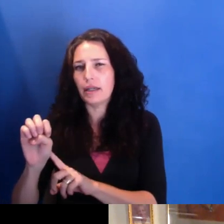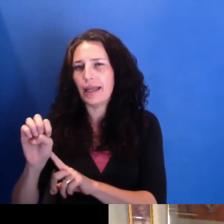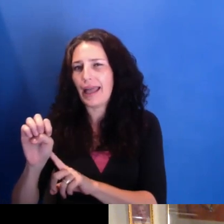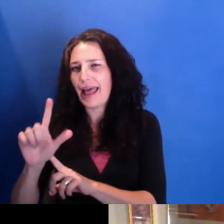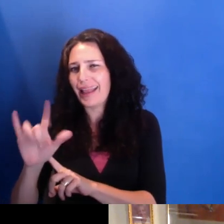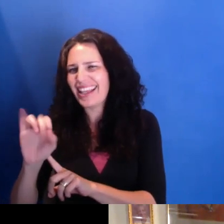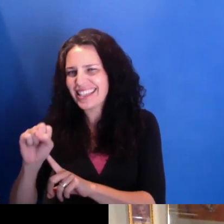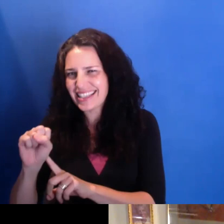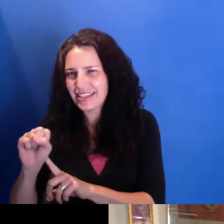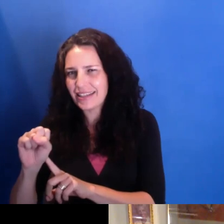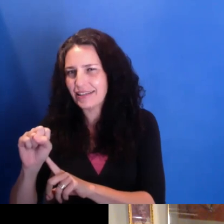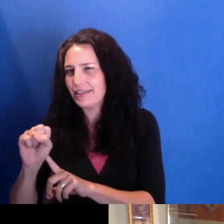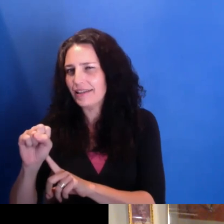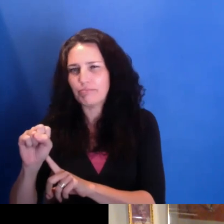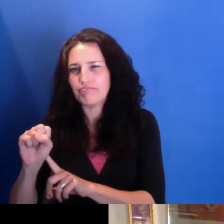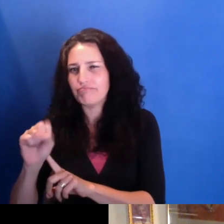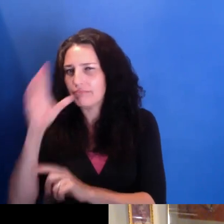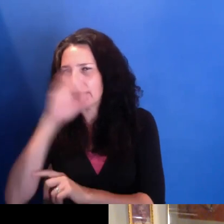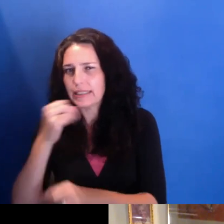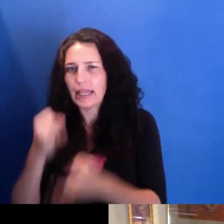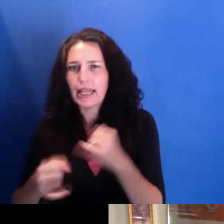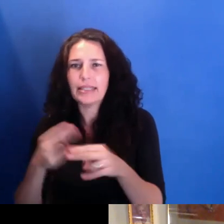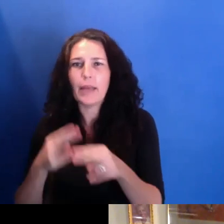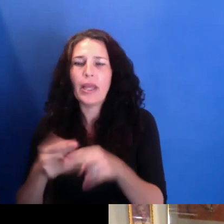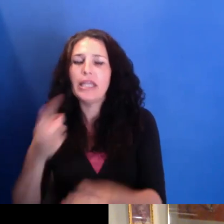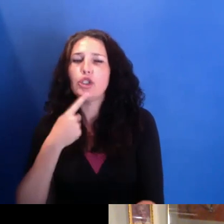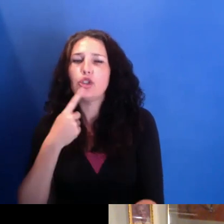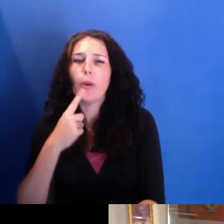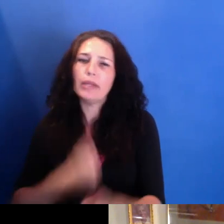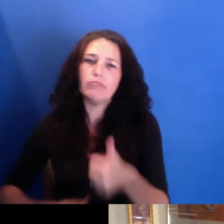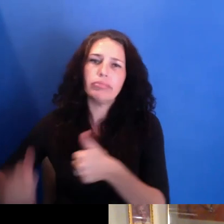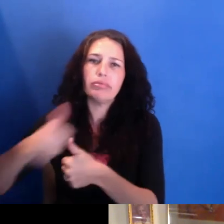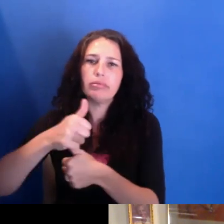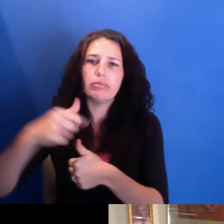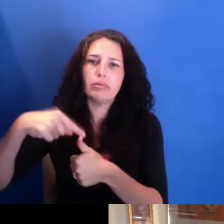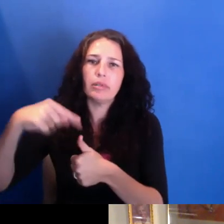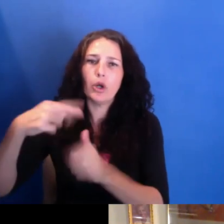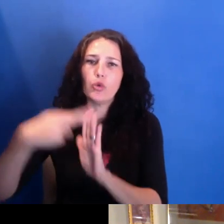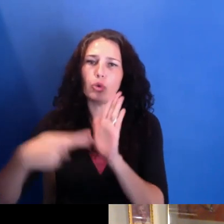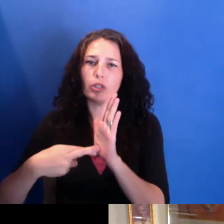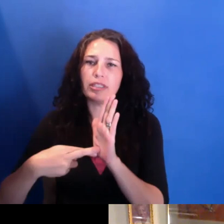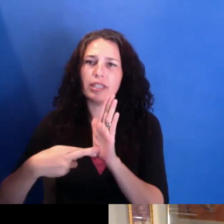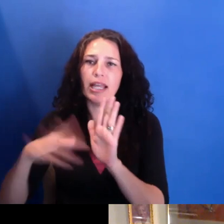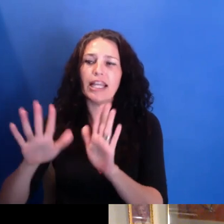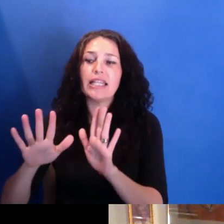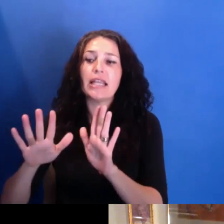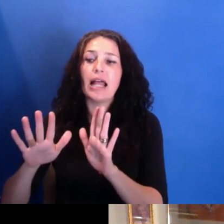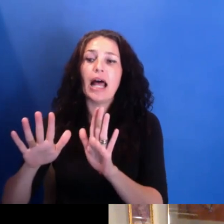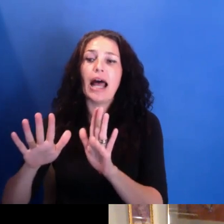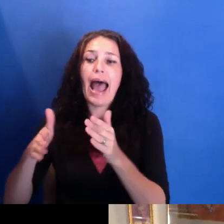with choices, who wants to have choices, is to keep your rent low. So I-- that's--